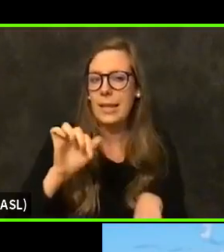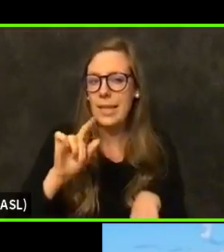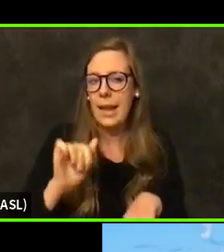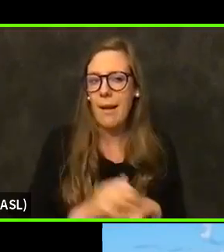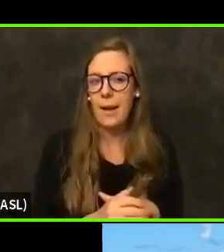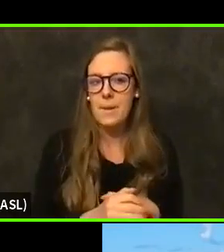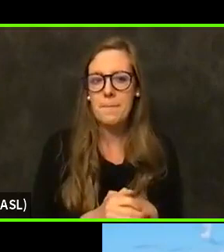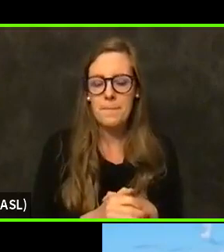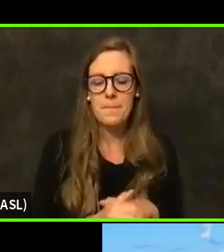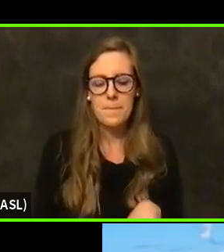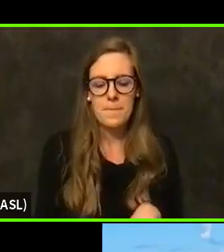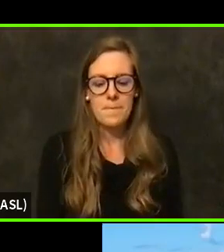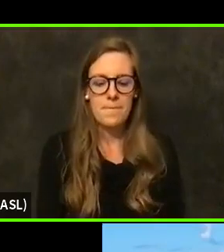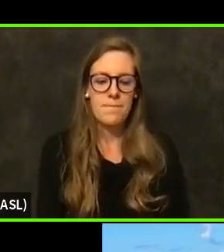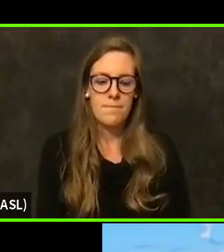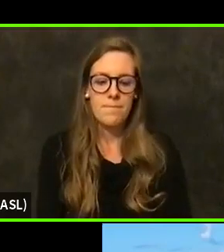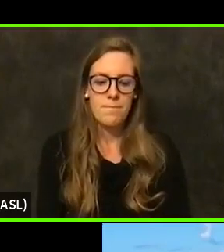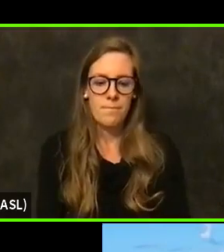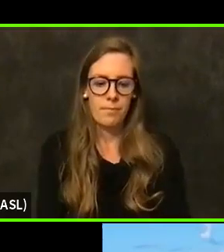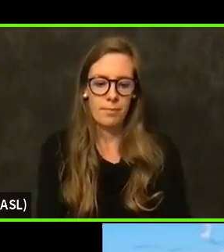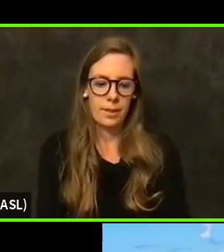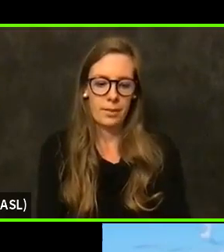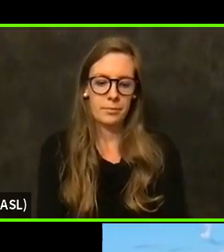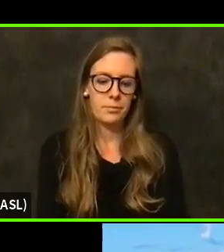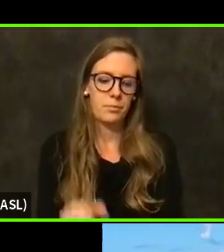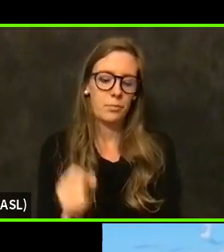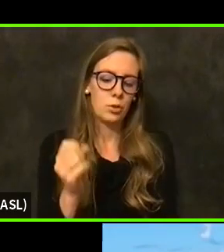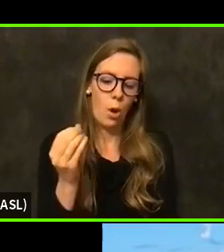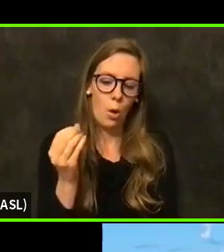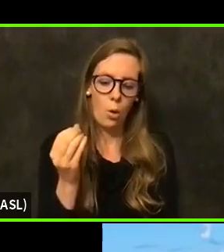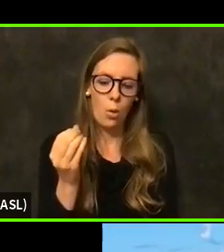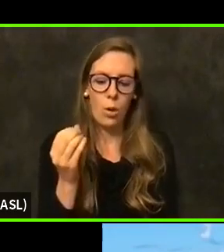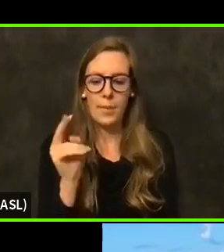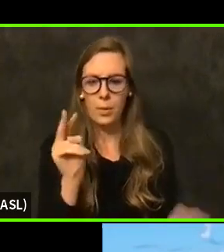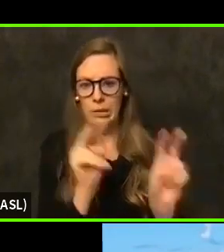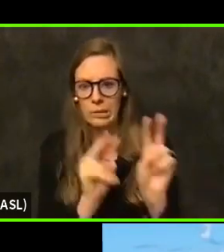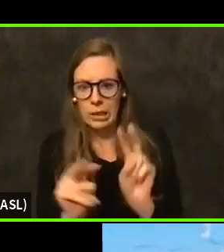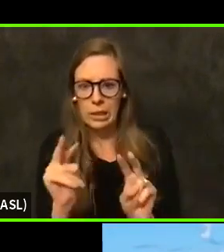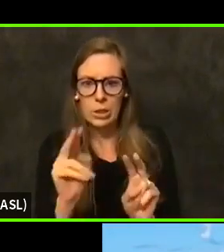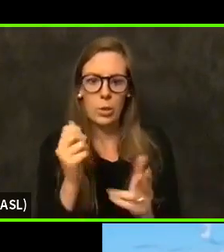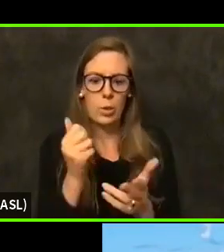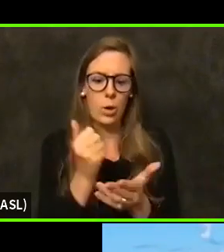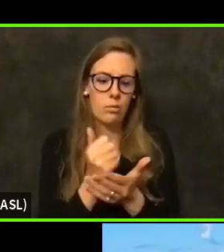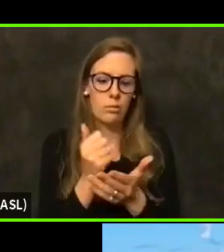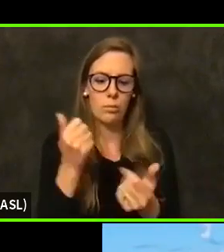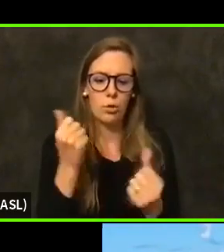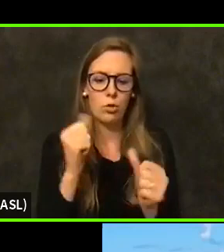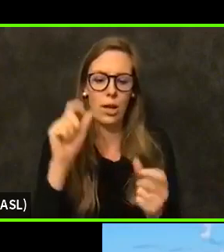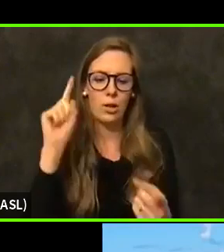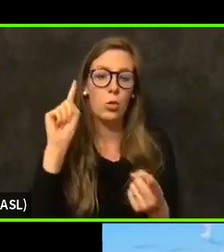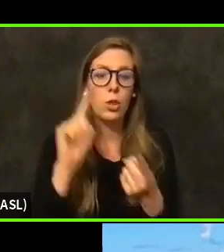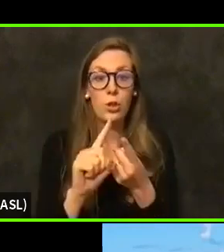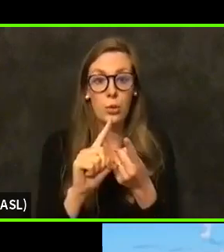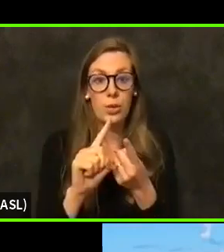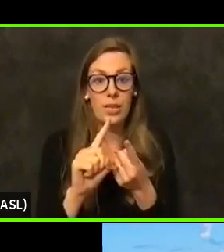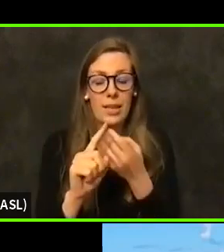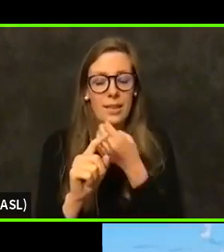And so I think we're looking into it and we're hoping to reduce that. And it's a challenge we face around testing as well, where we had about 20